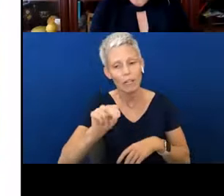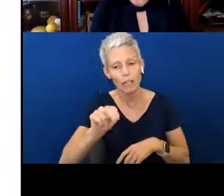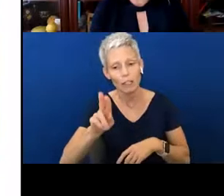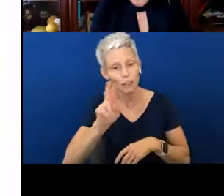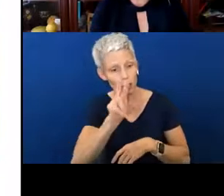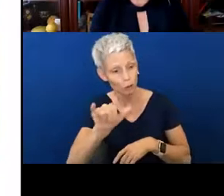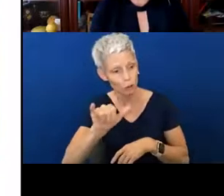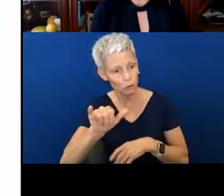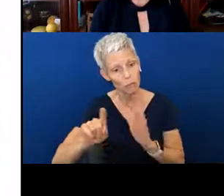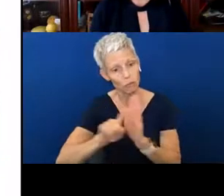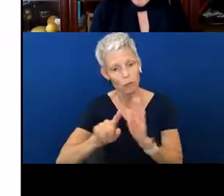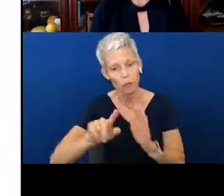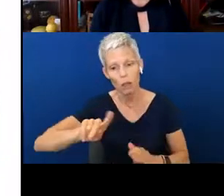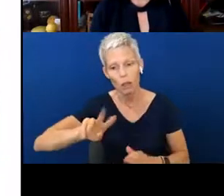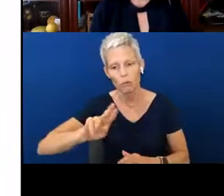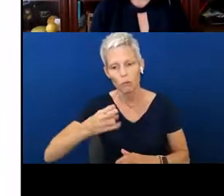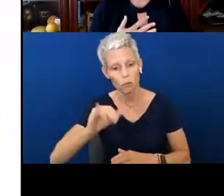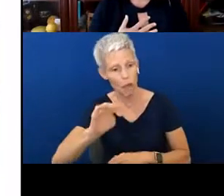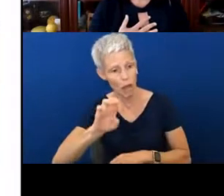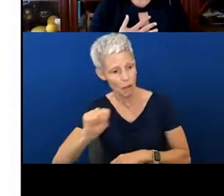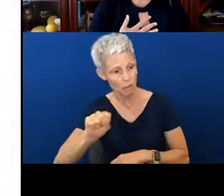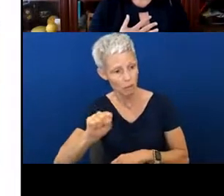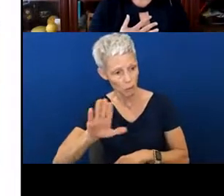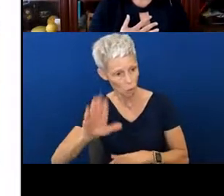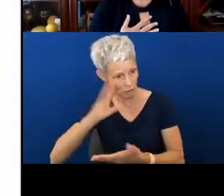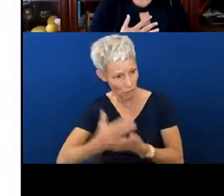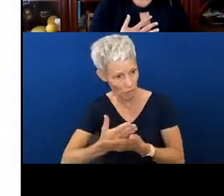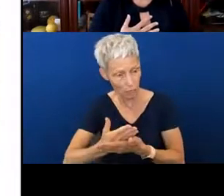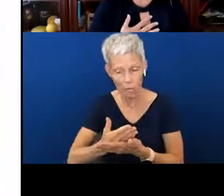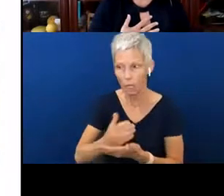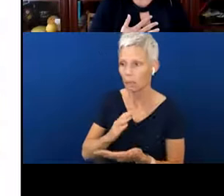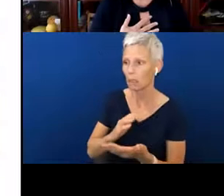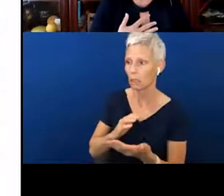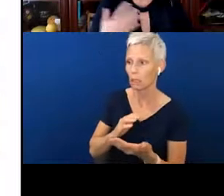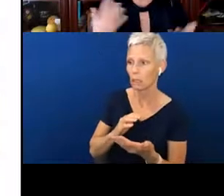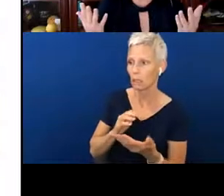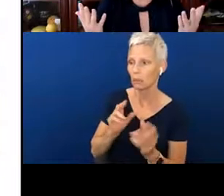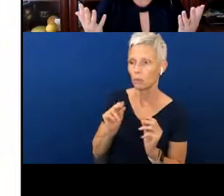And I stopped and I mean, my initial reaction was, “No, he, he can't hear me”.